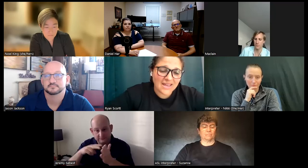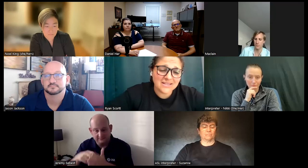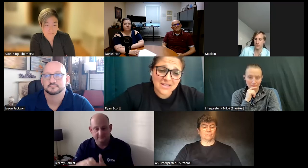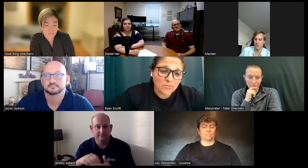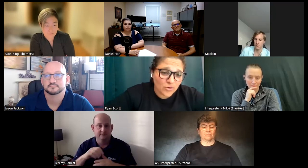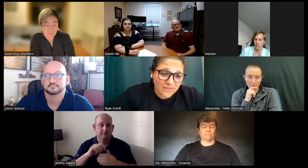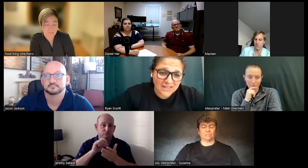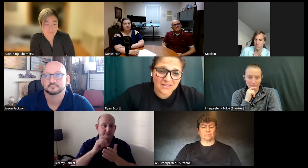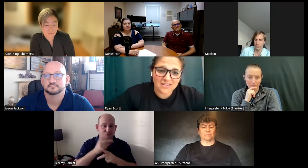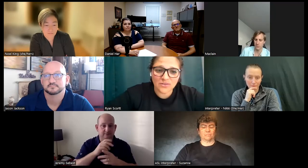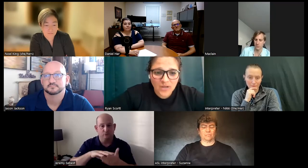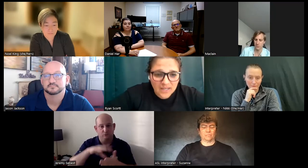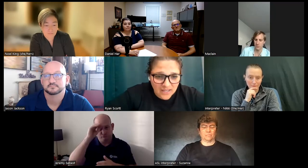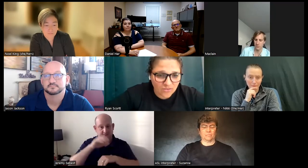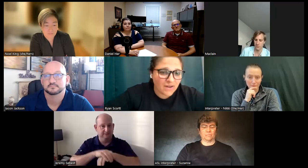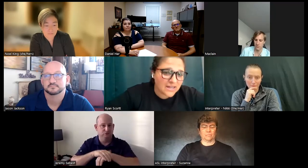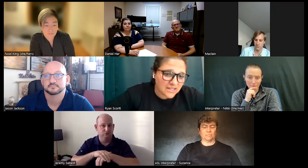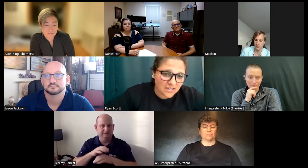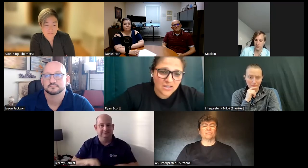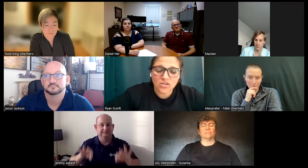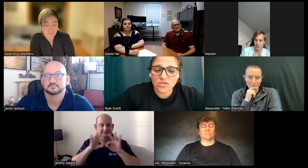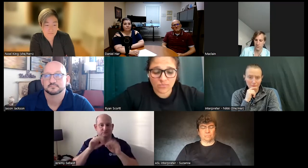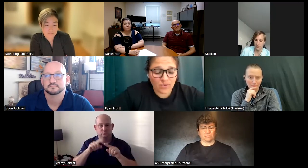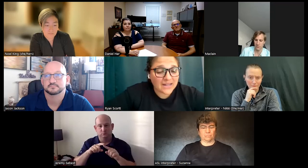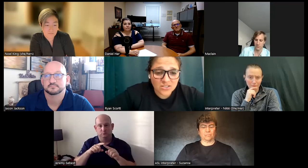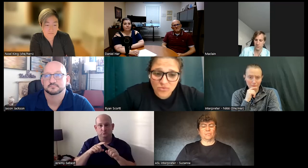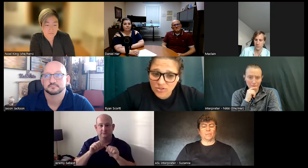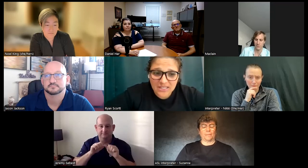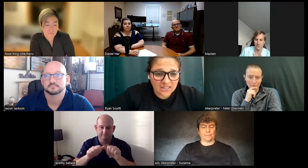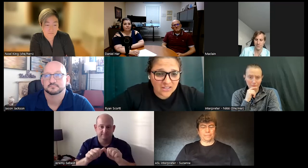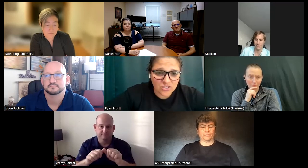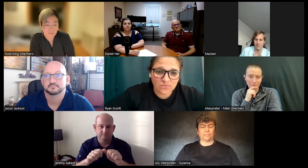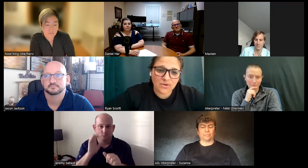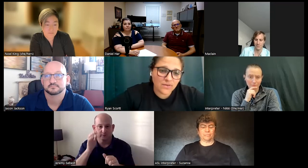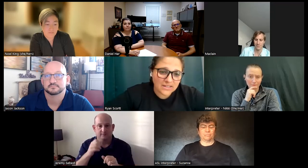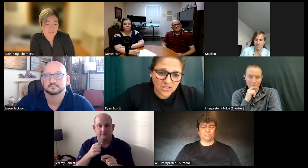and stay motivated Reading Writing practice learning English perfecting